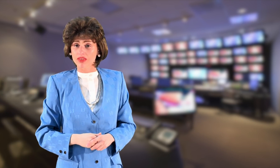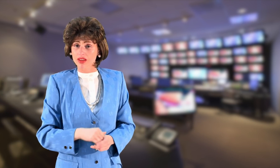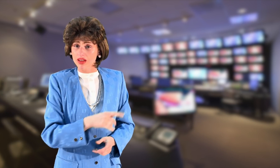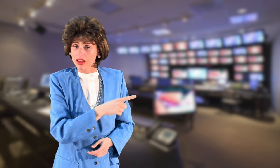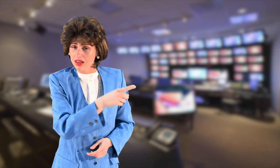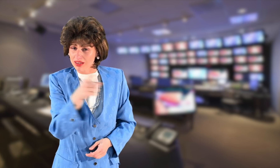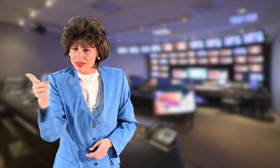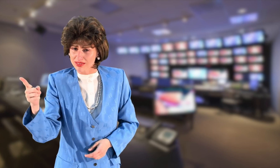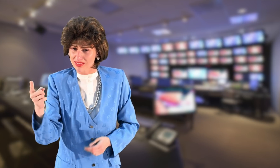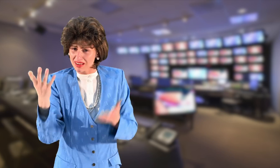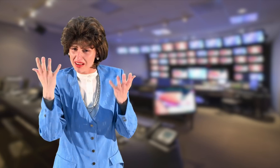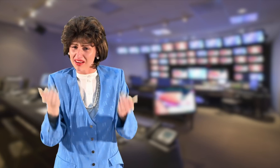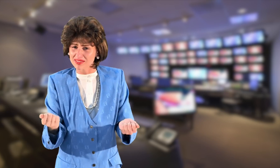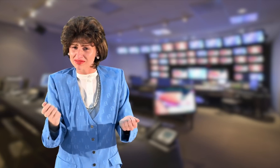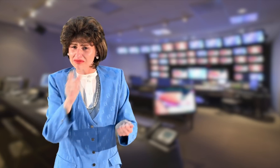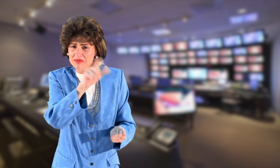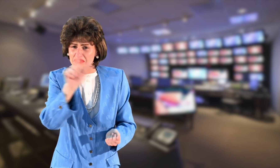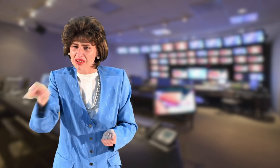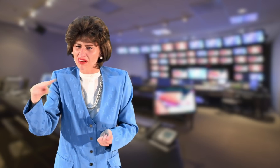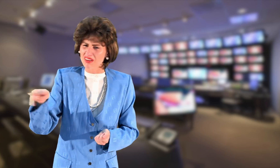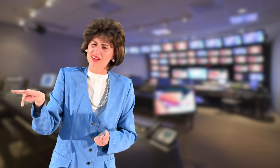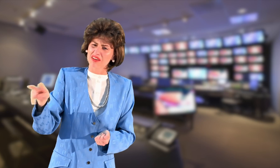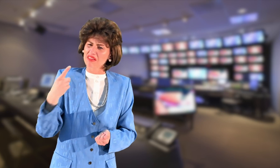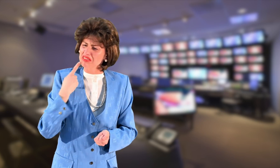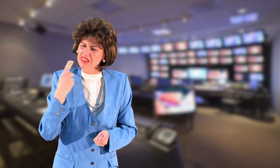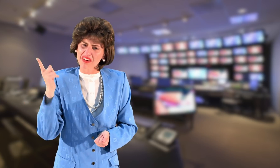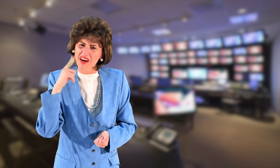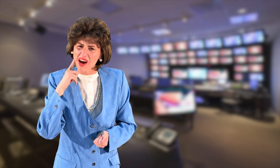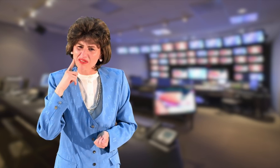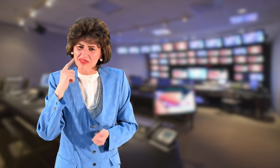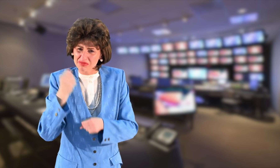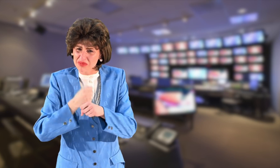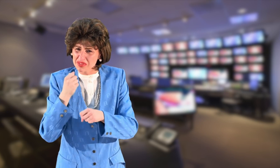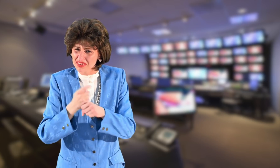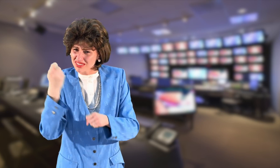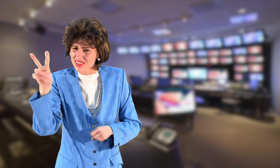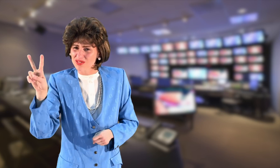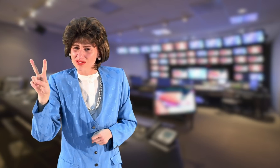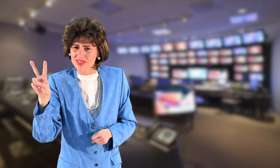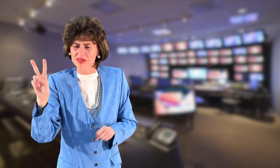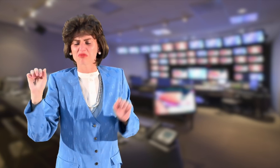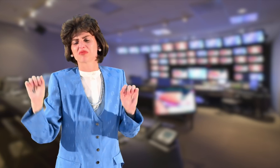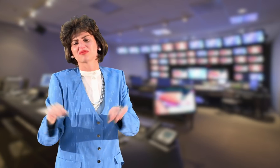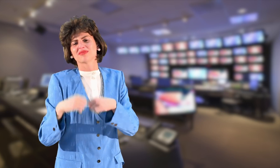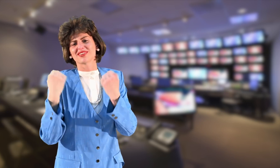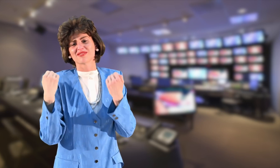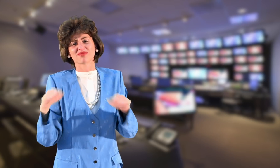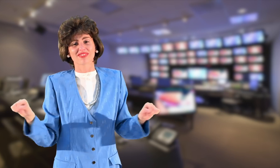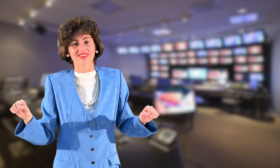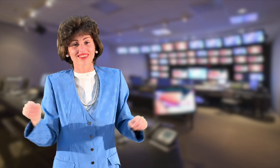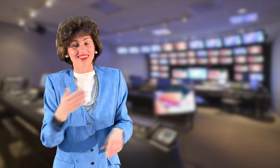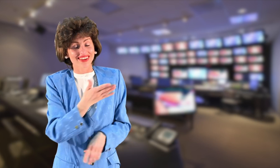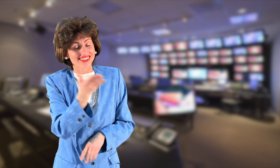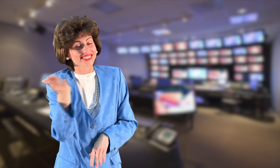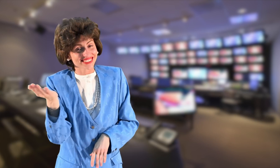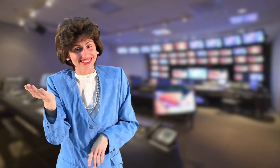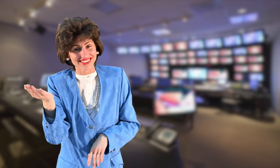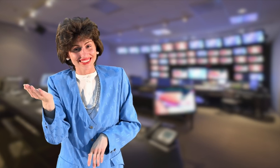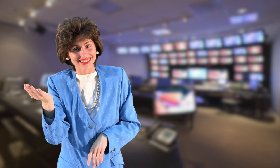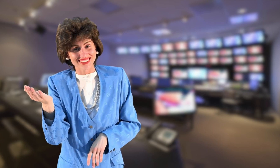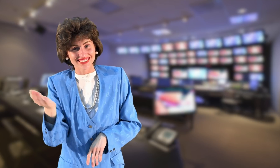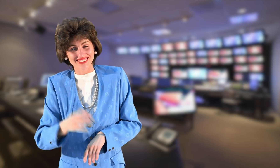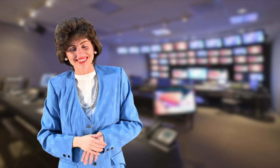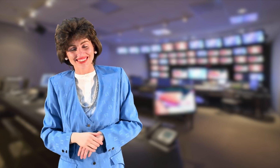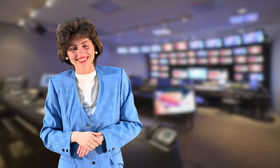Anyone still want to say that deaf people can’t succeed in television?